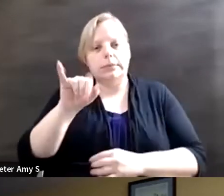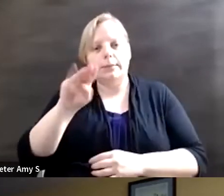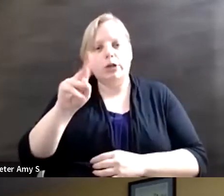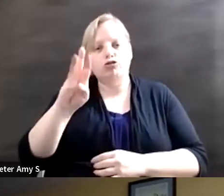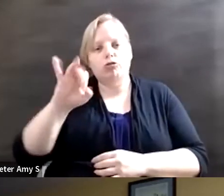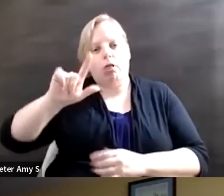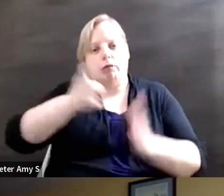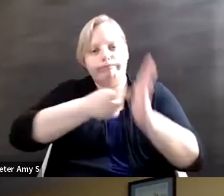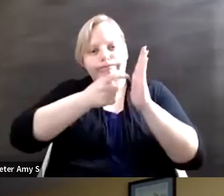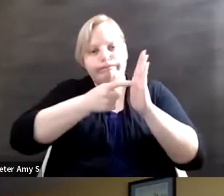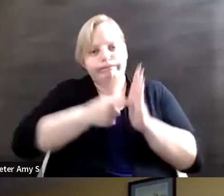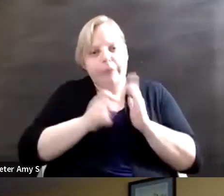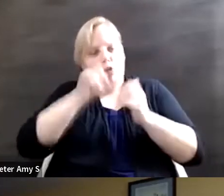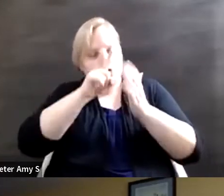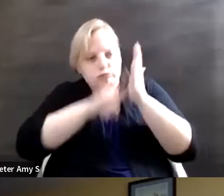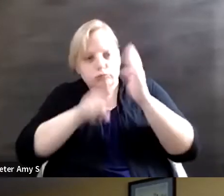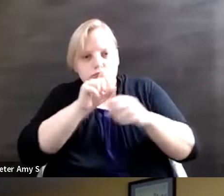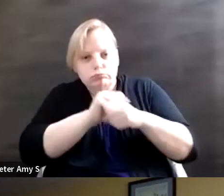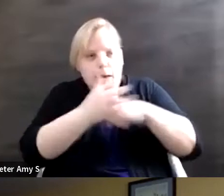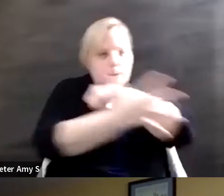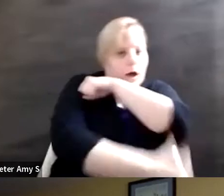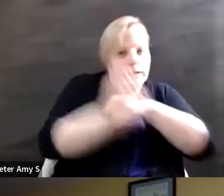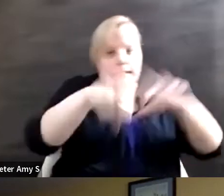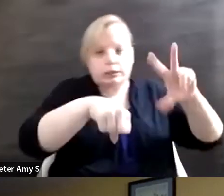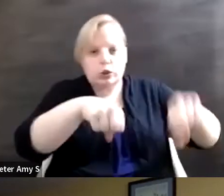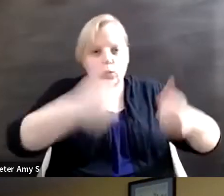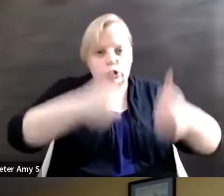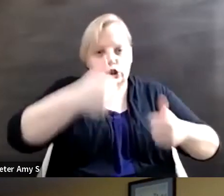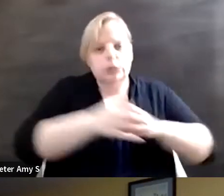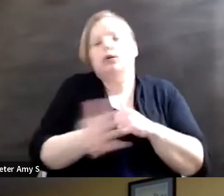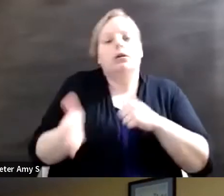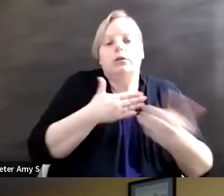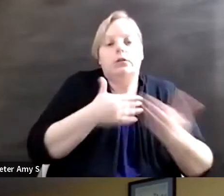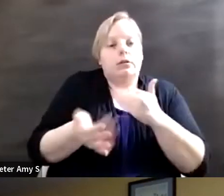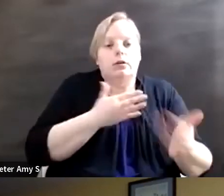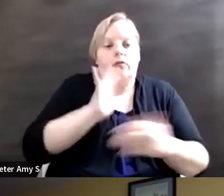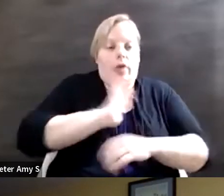to measure poverty but however, even with the criteria that is established there, which is